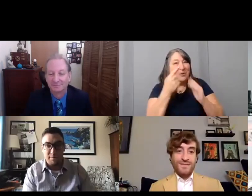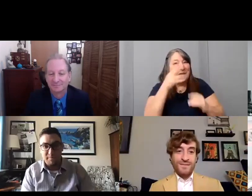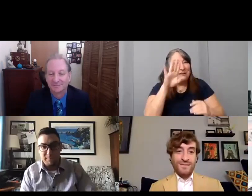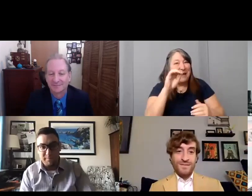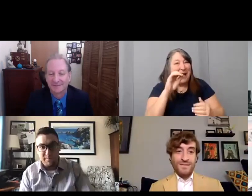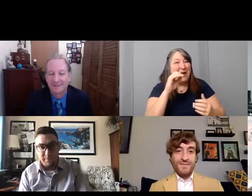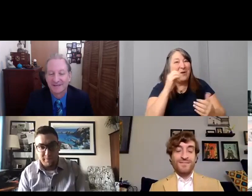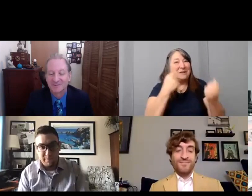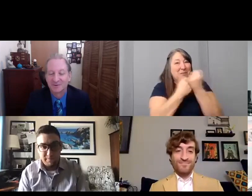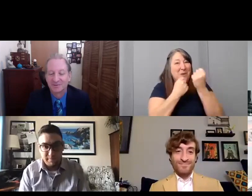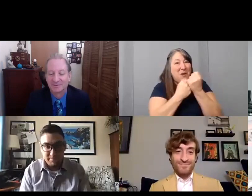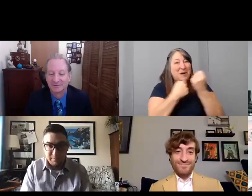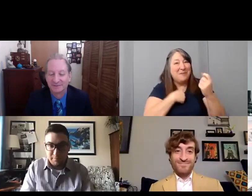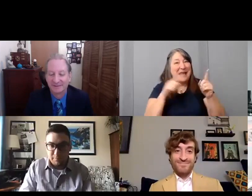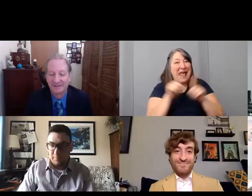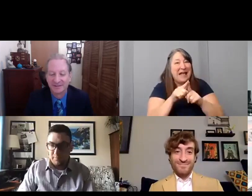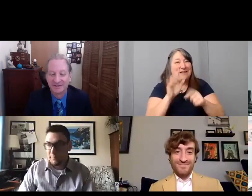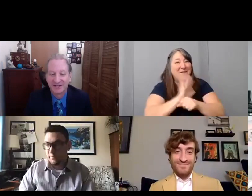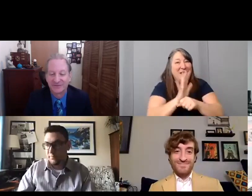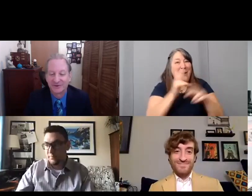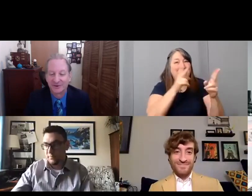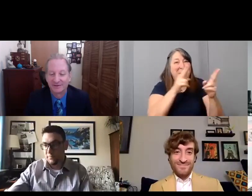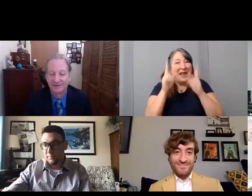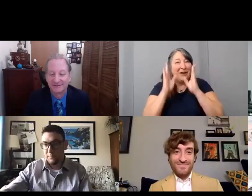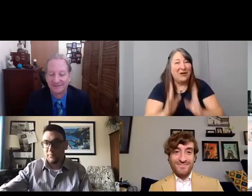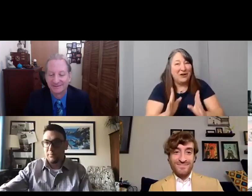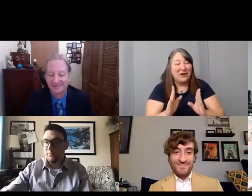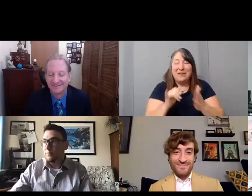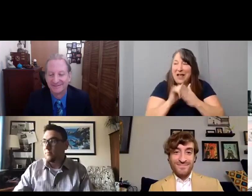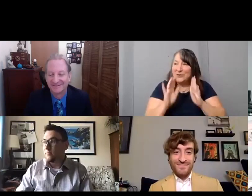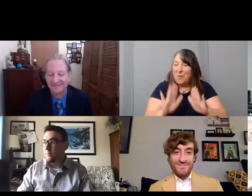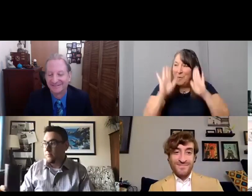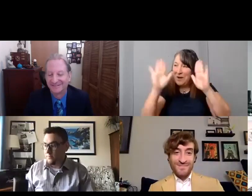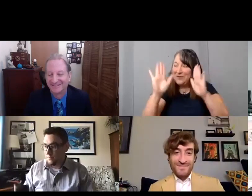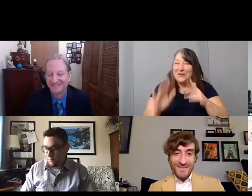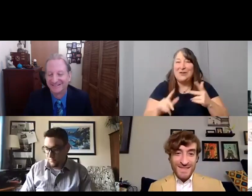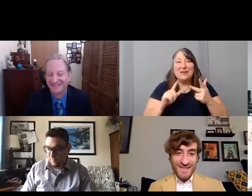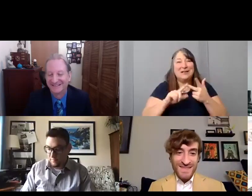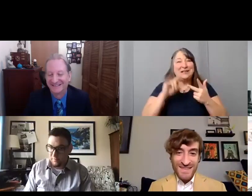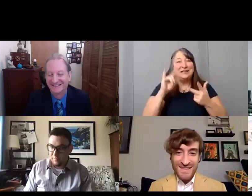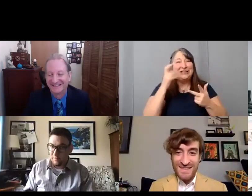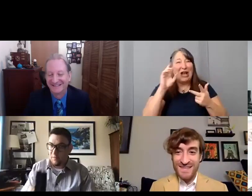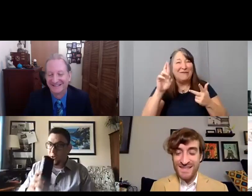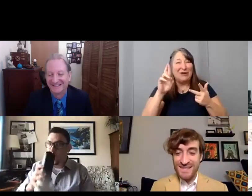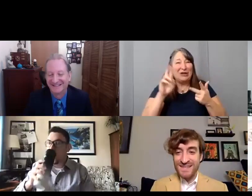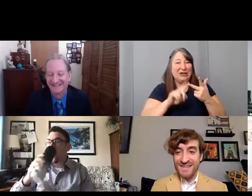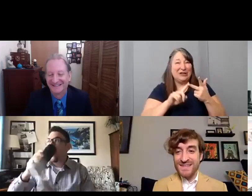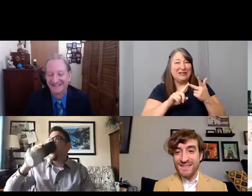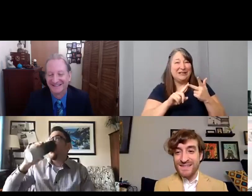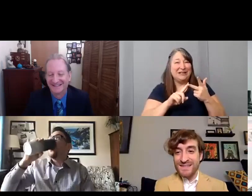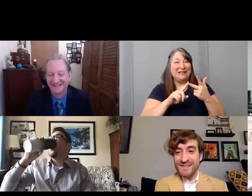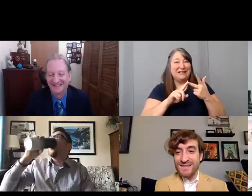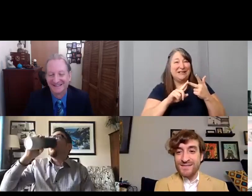[David] That's wonderful. Jennifer? [Jennifer] Well well, I just think um why should you enter?